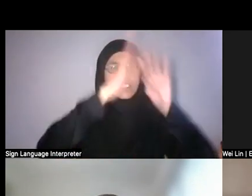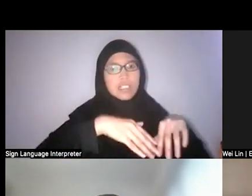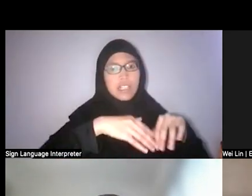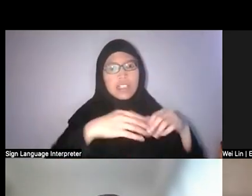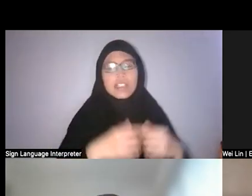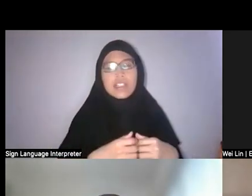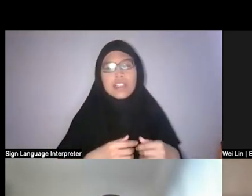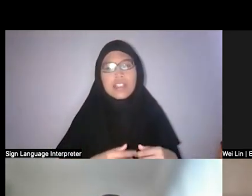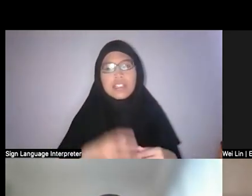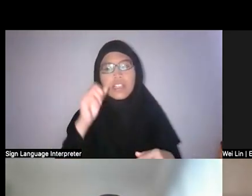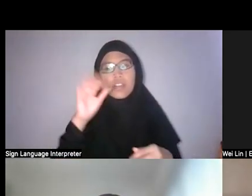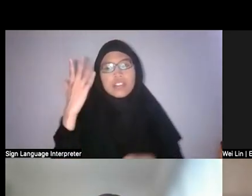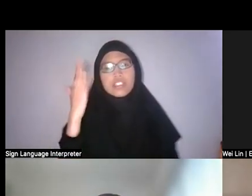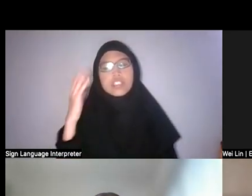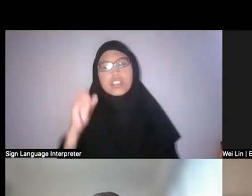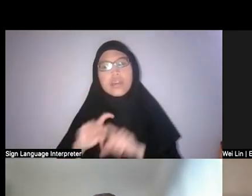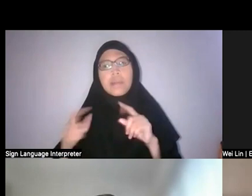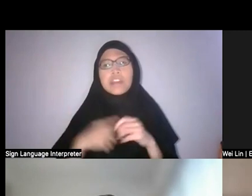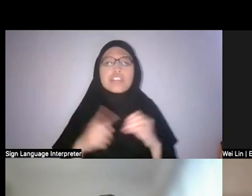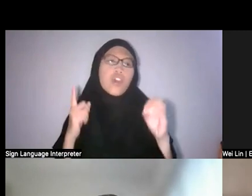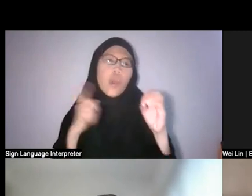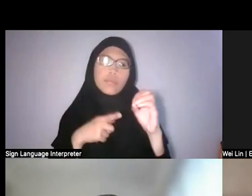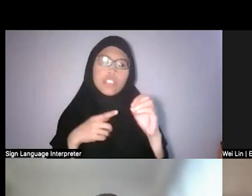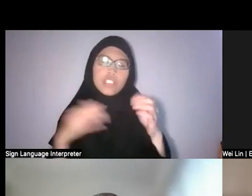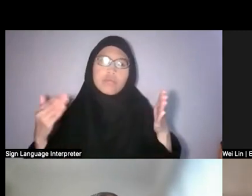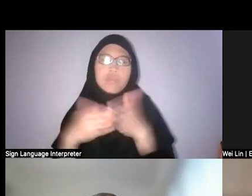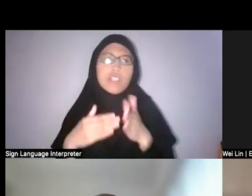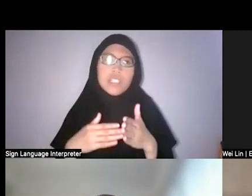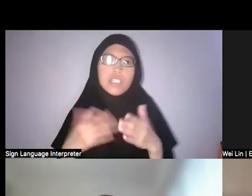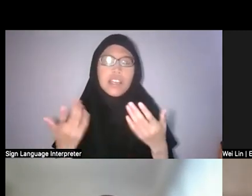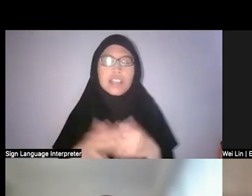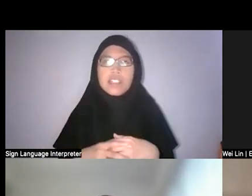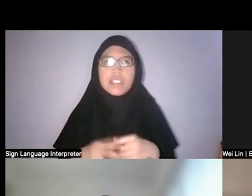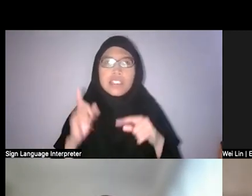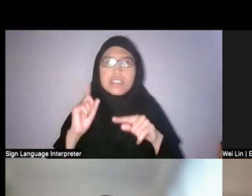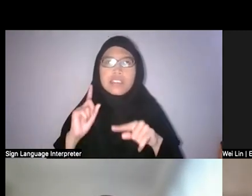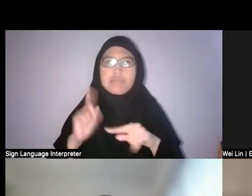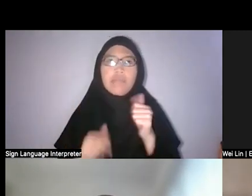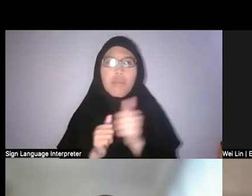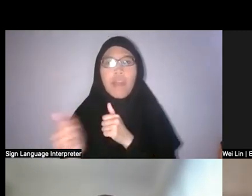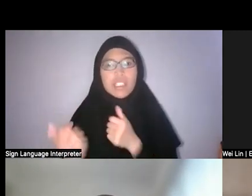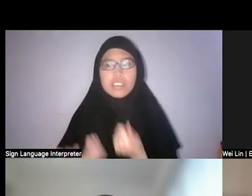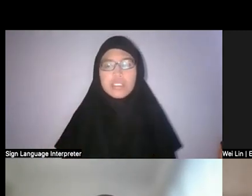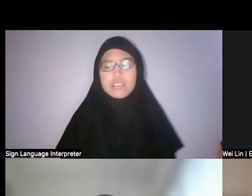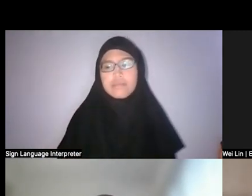But it was objected, it didn’t go through but I think